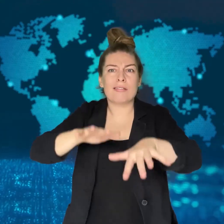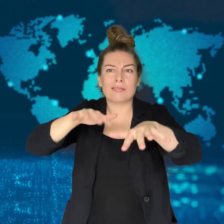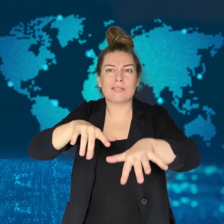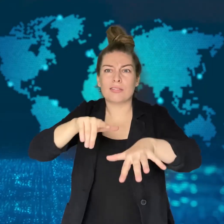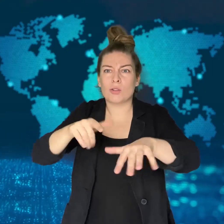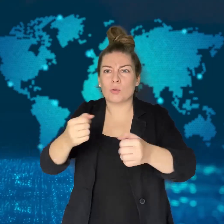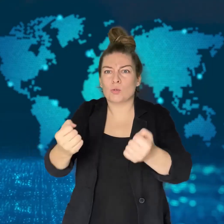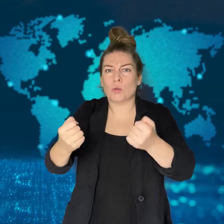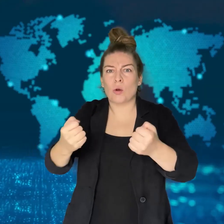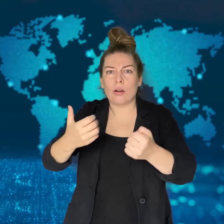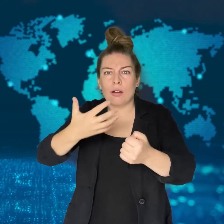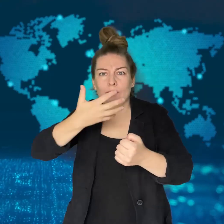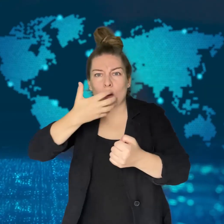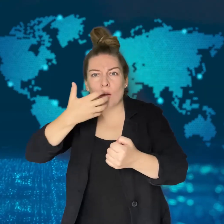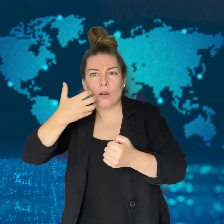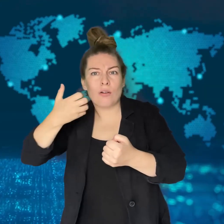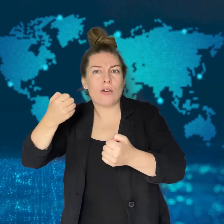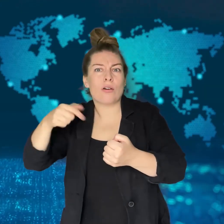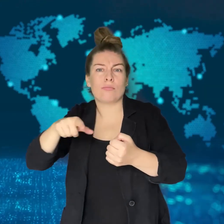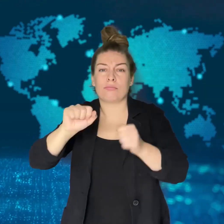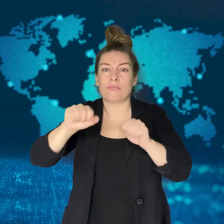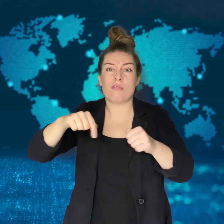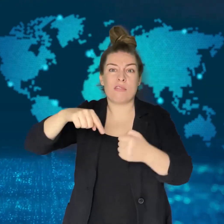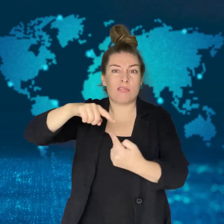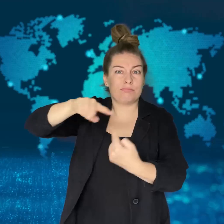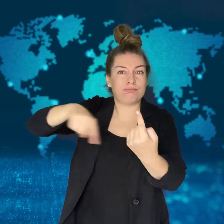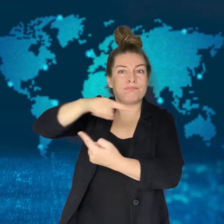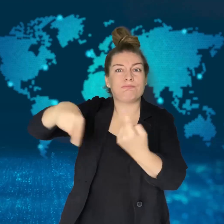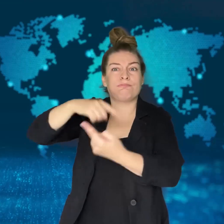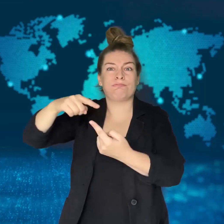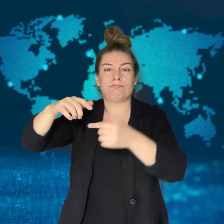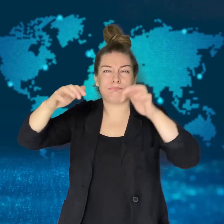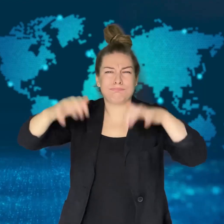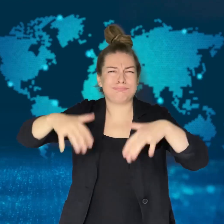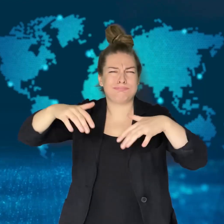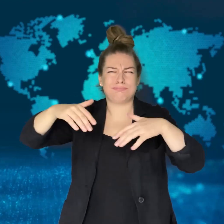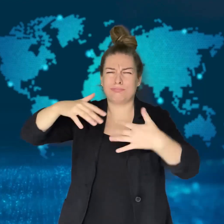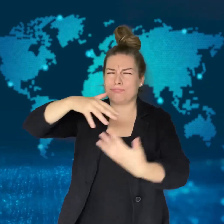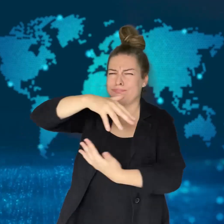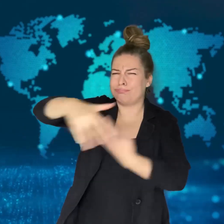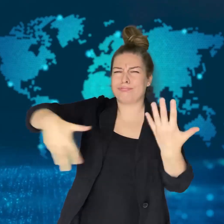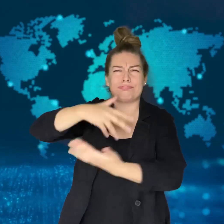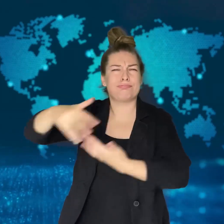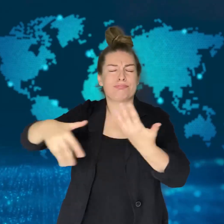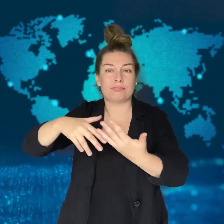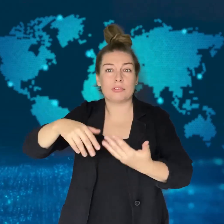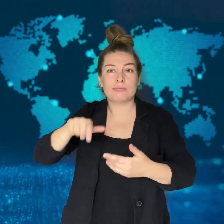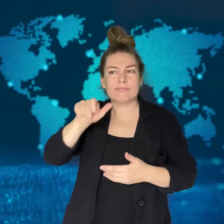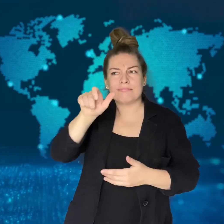that turn into huge cyclones and storms.